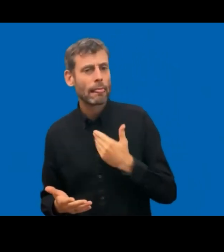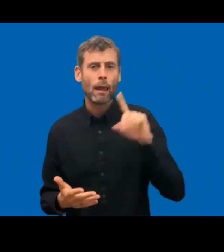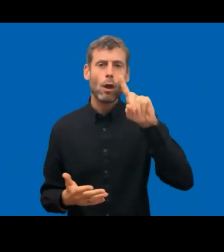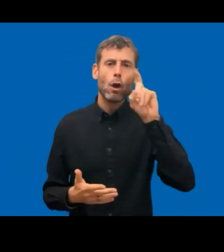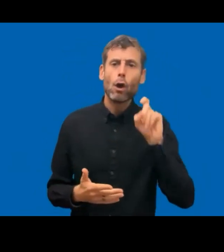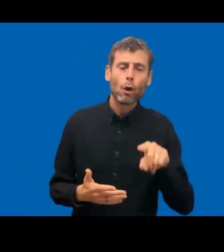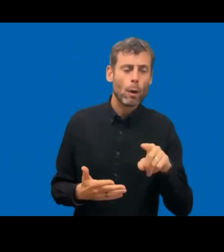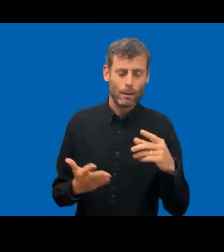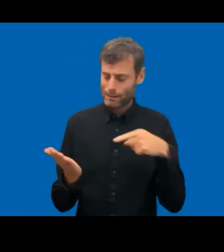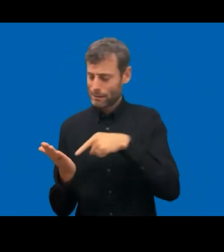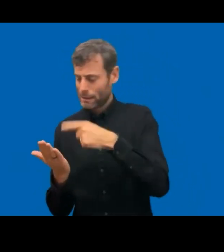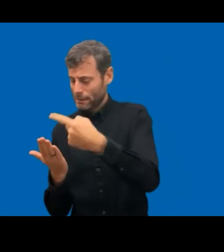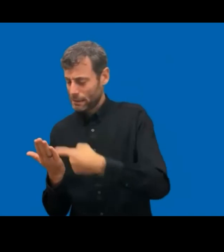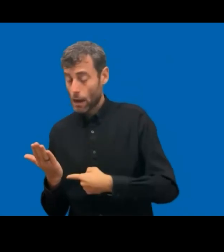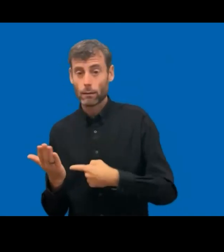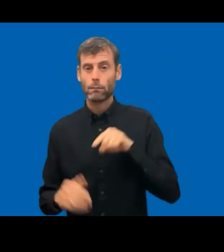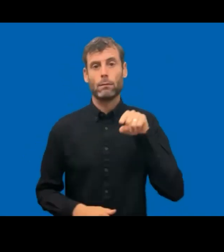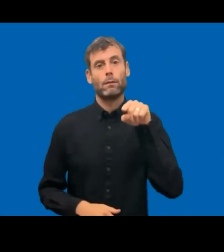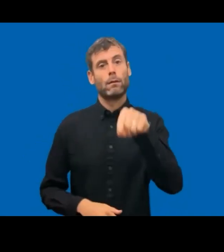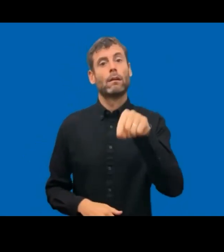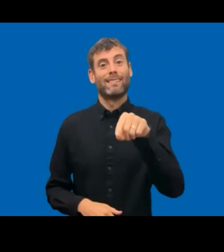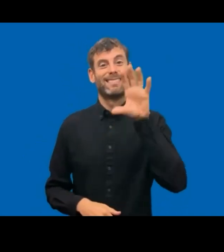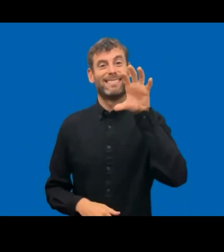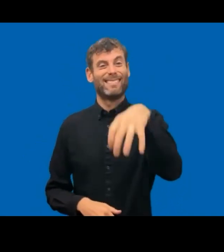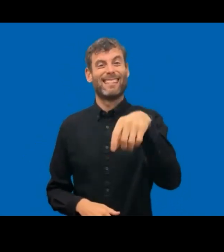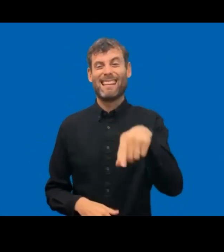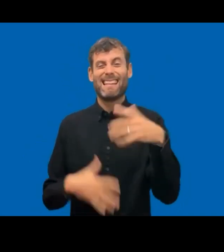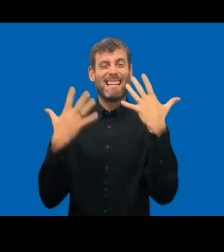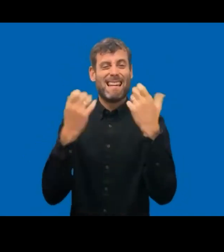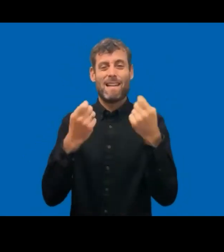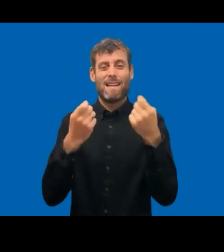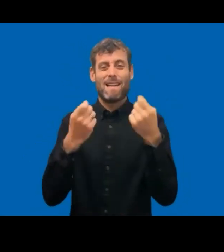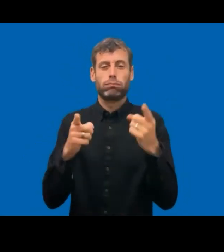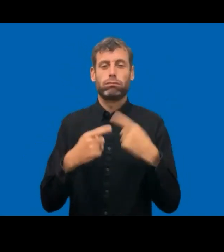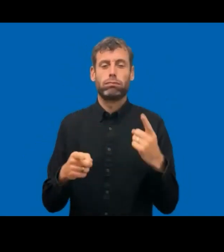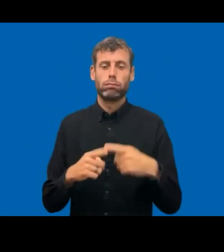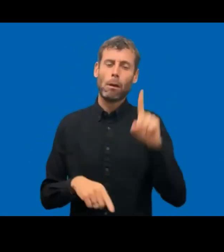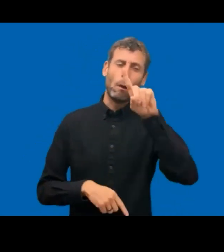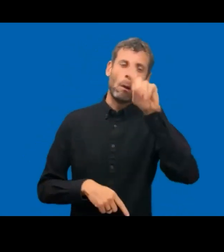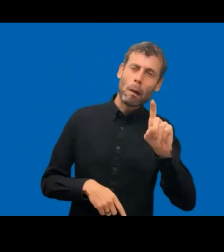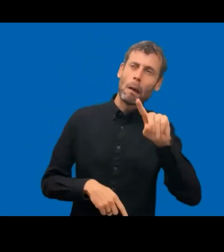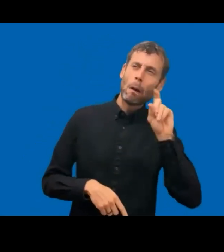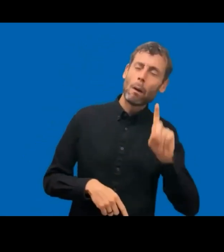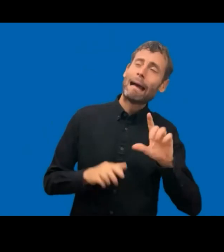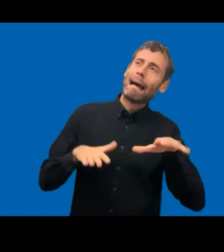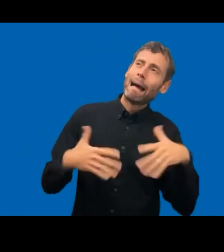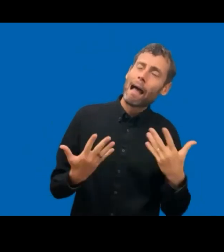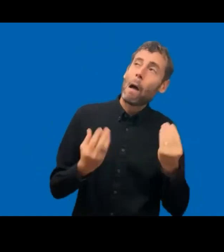please go there and check the questions, or you can also write to the help desk, and we